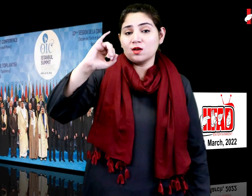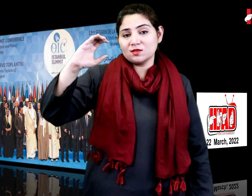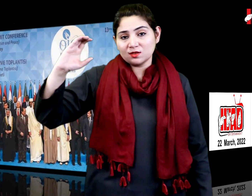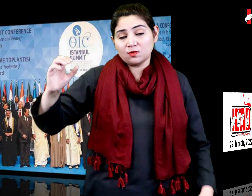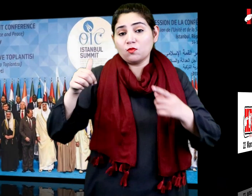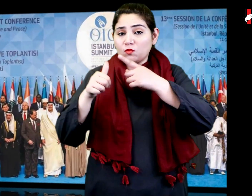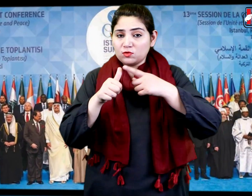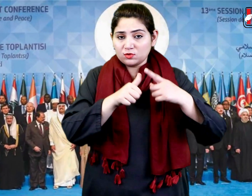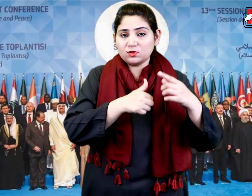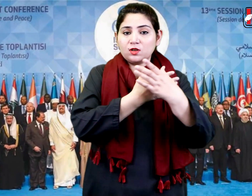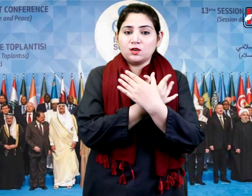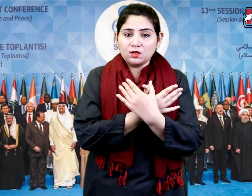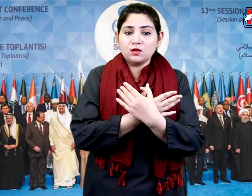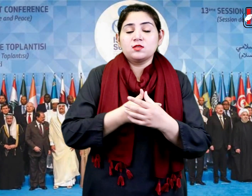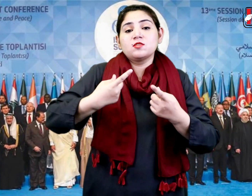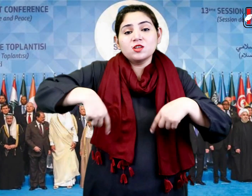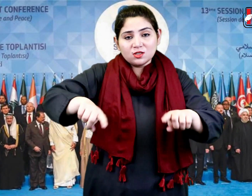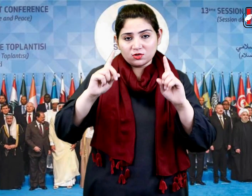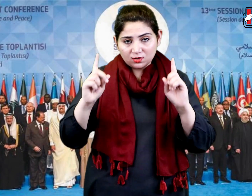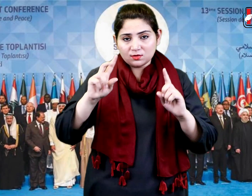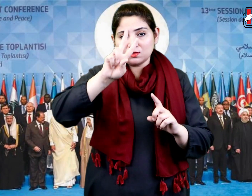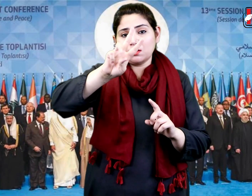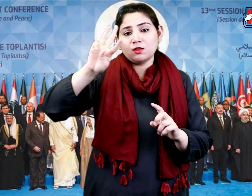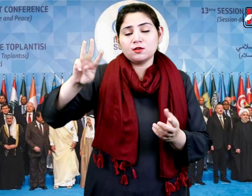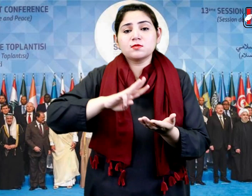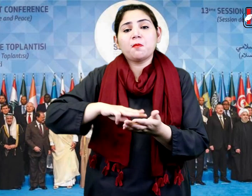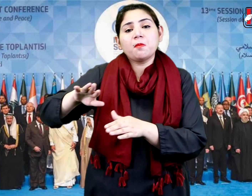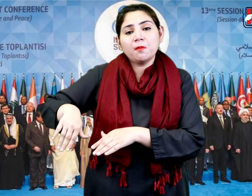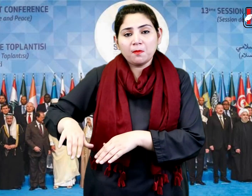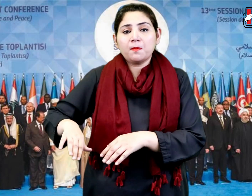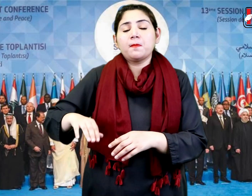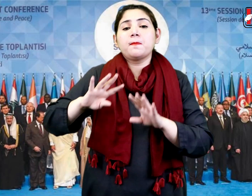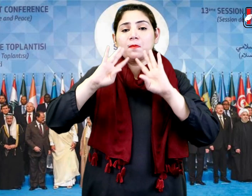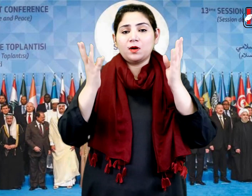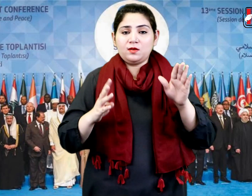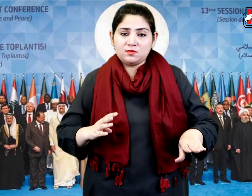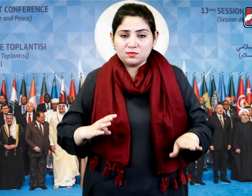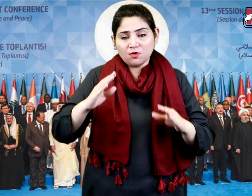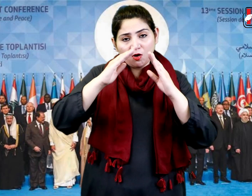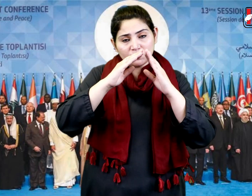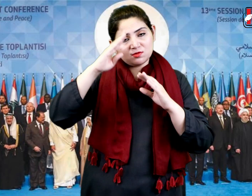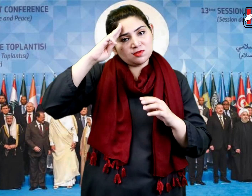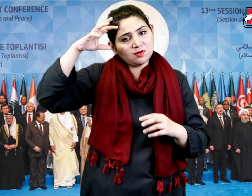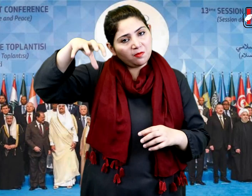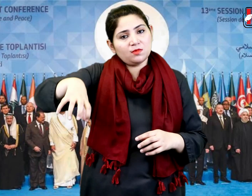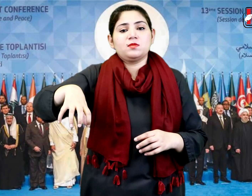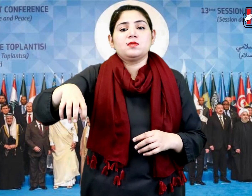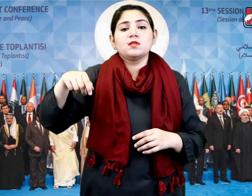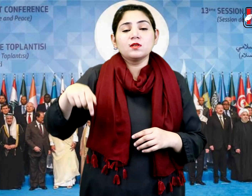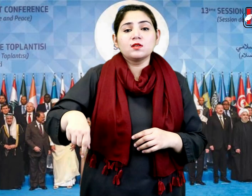The OIC Foreign Ministers' Meeting will begin on March 23 at Parliament House, Islamabad